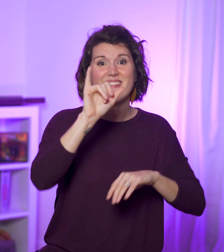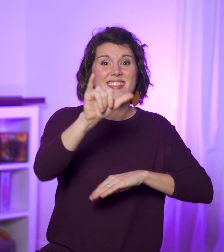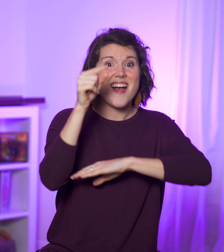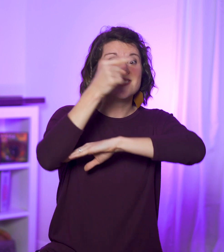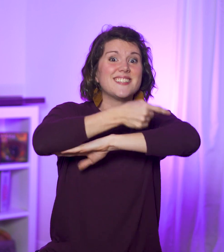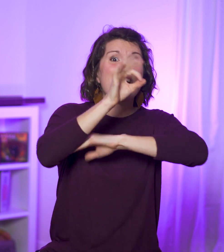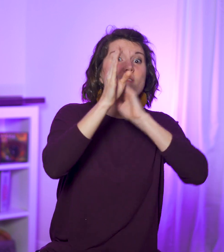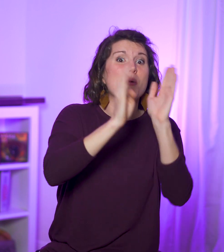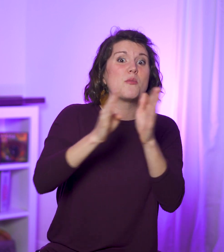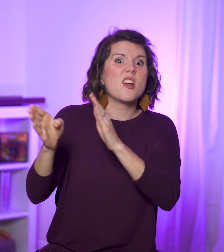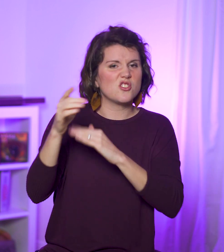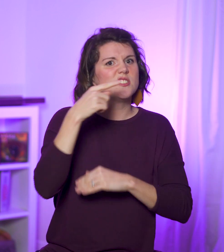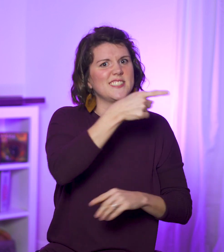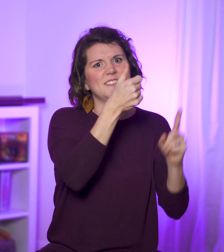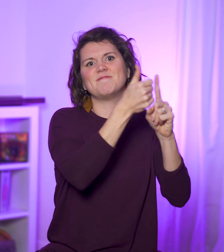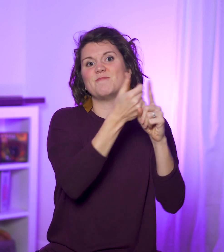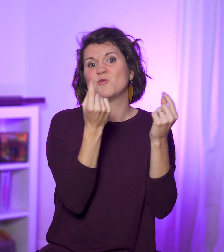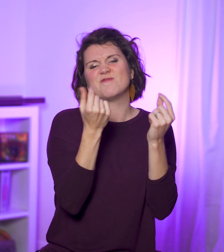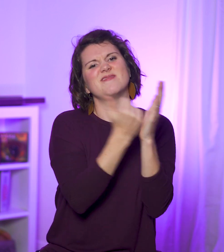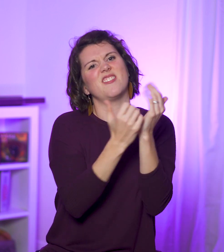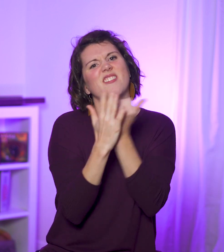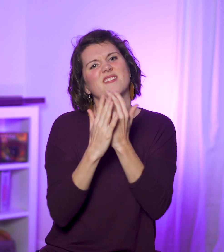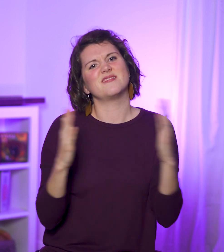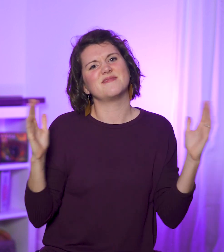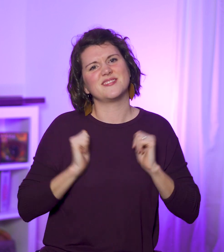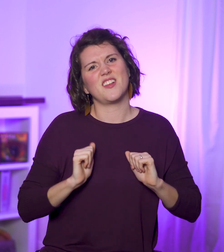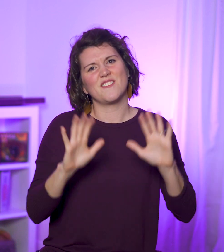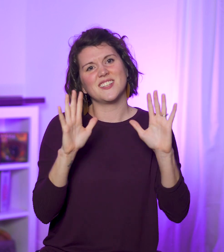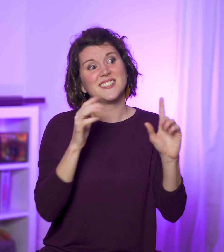And on the day of Preparation, He’s sacrificed.